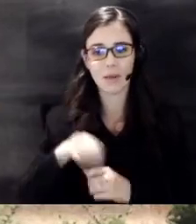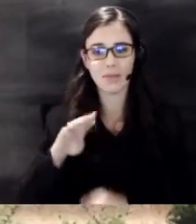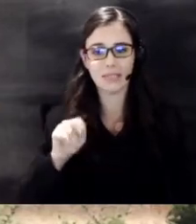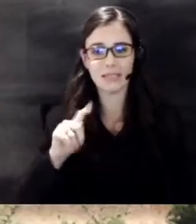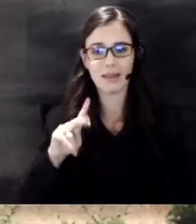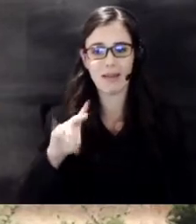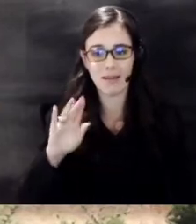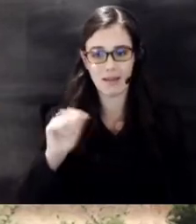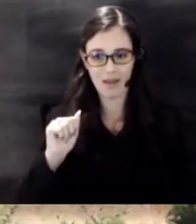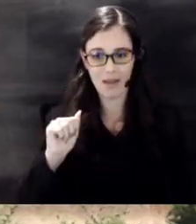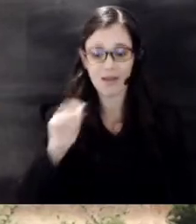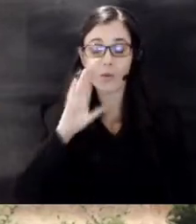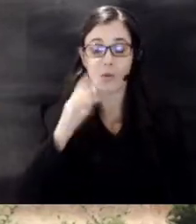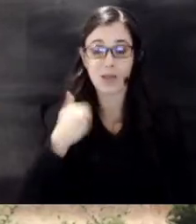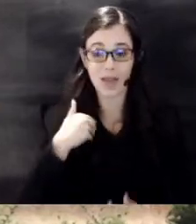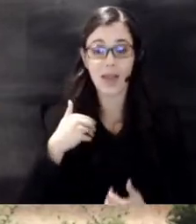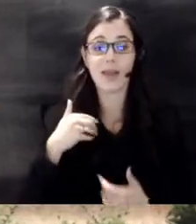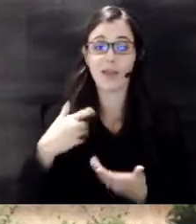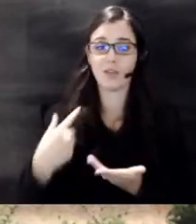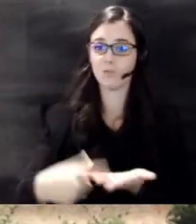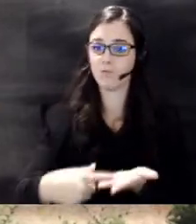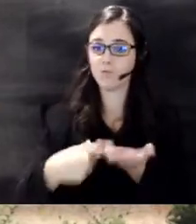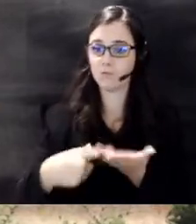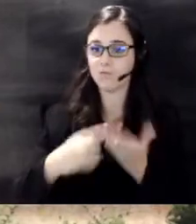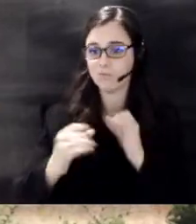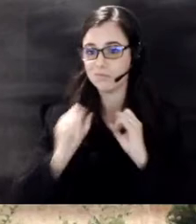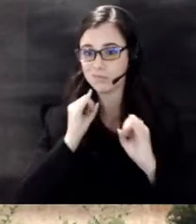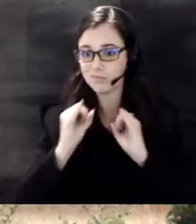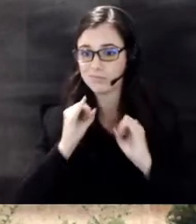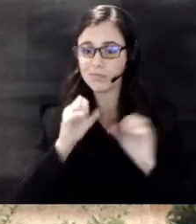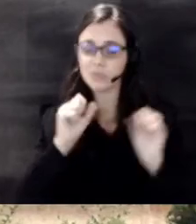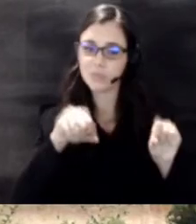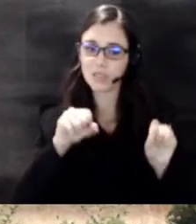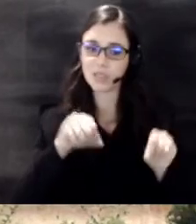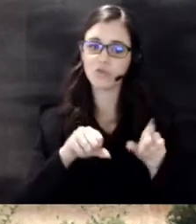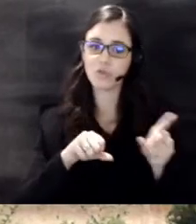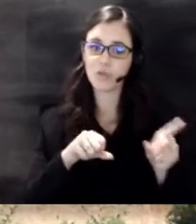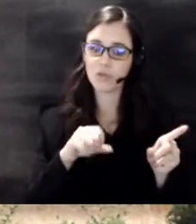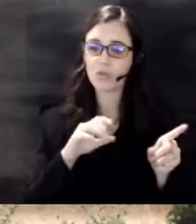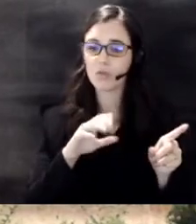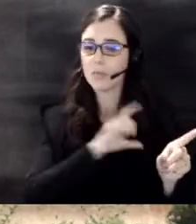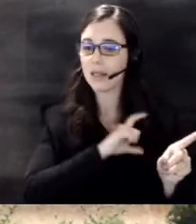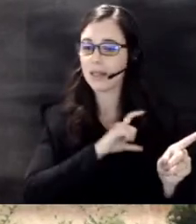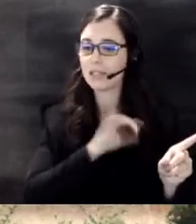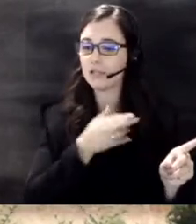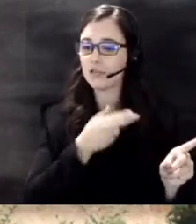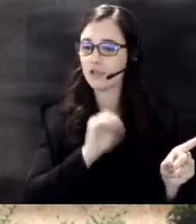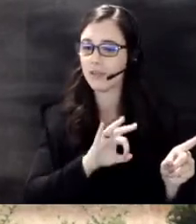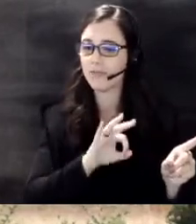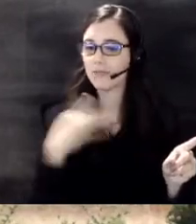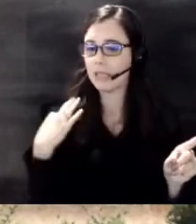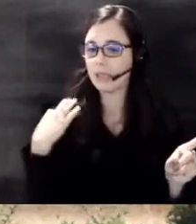where we'll be able to interview our potential uh Police Chief candidates the community will